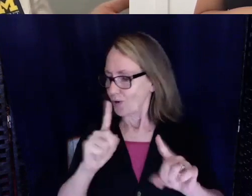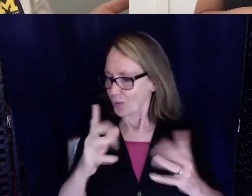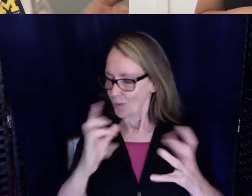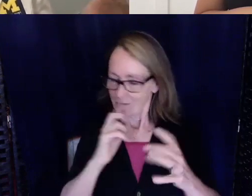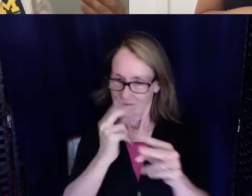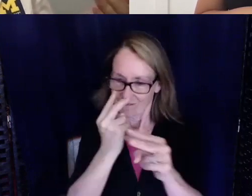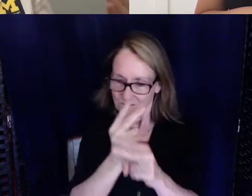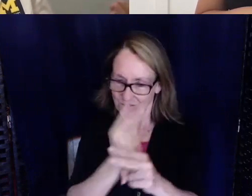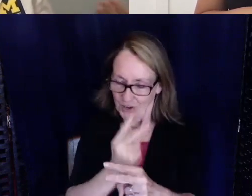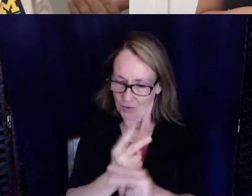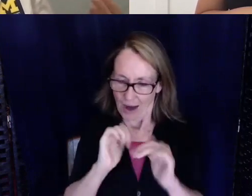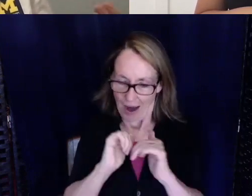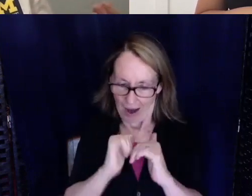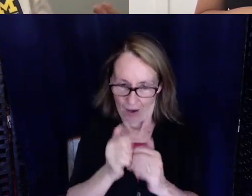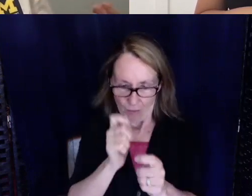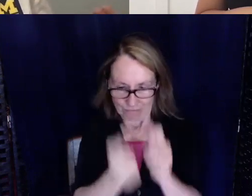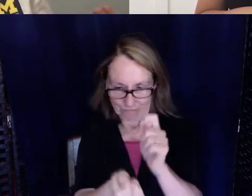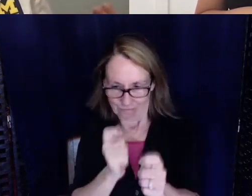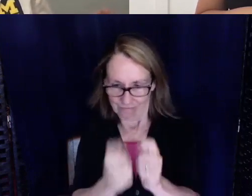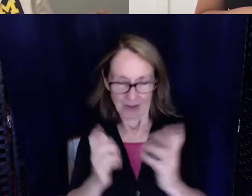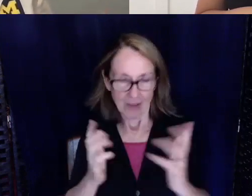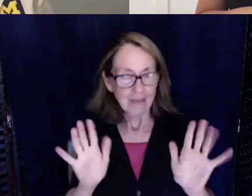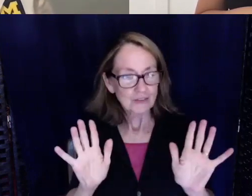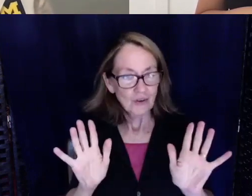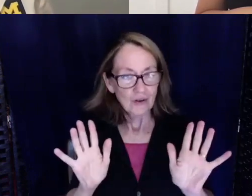what kind of accommodation you're going to do and you shouldn't back down and